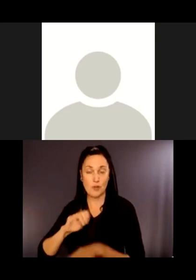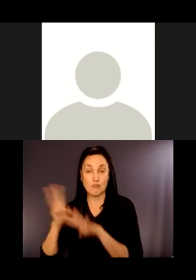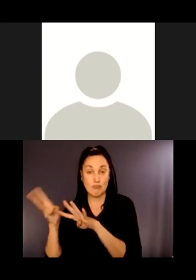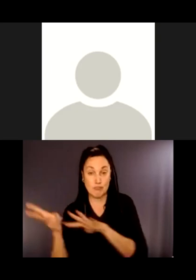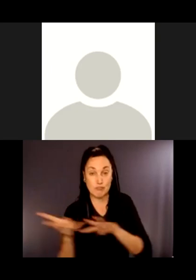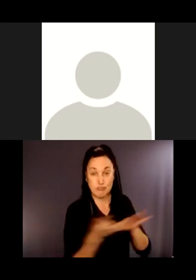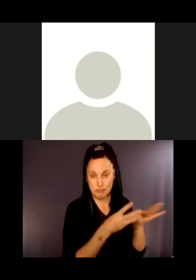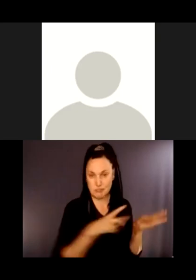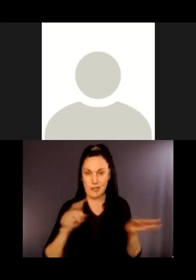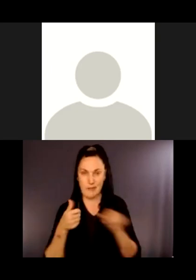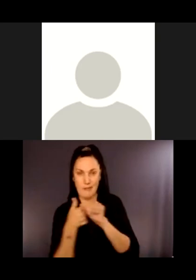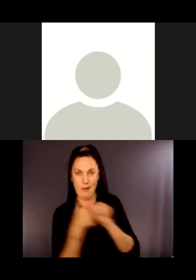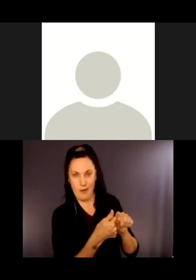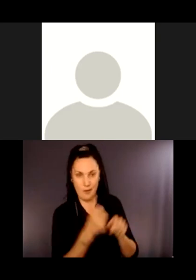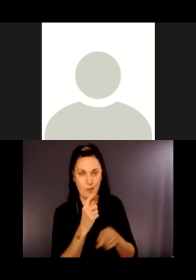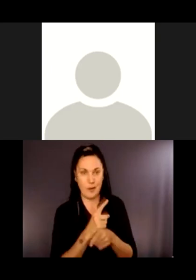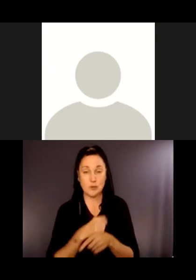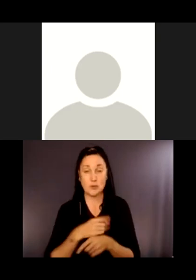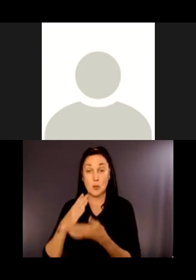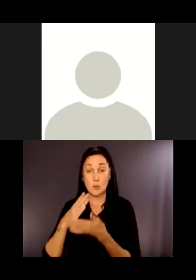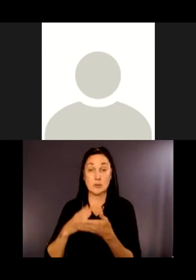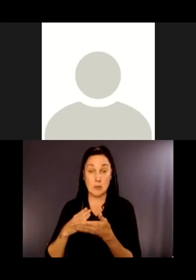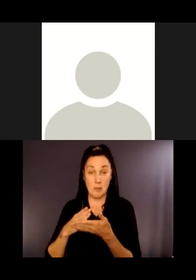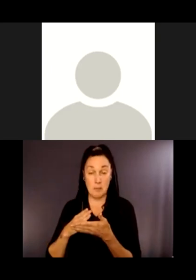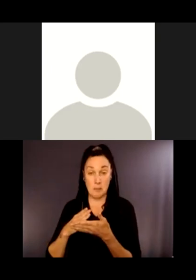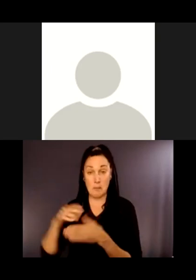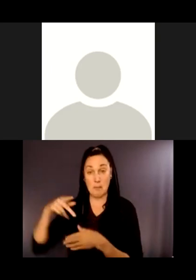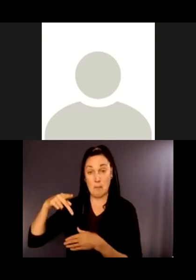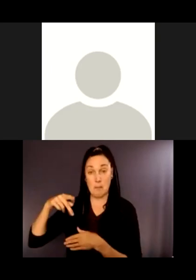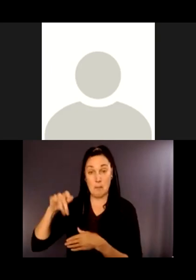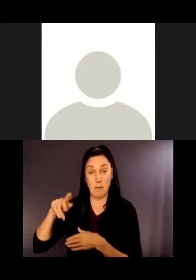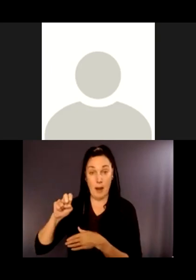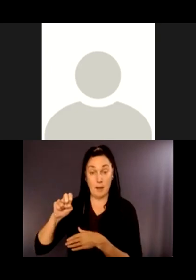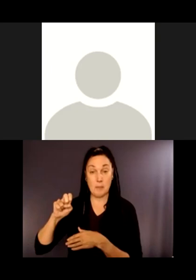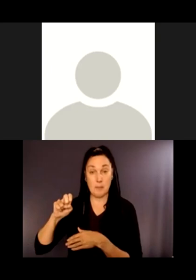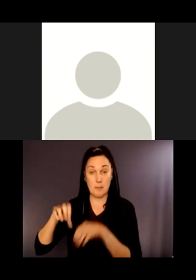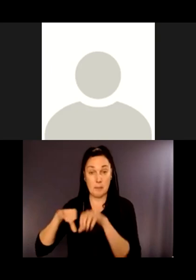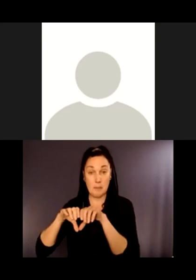So there will be a segment of pipe that goes up the trailhead, going into Coal Creek.